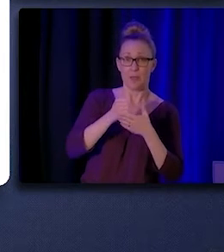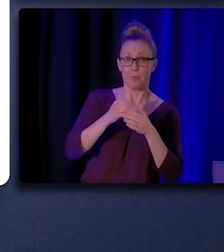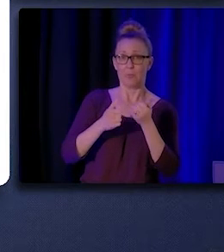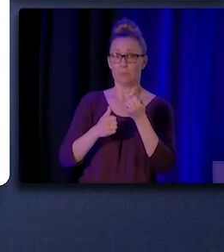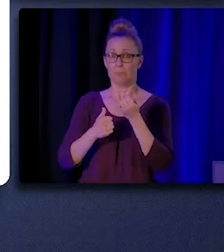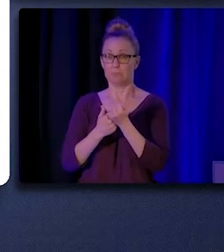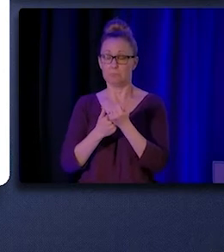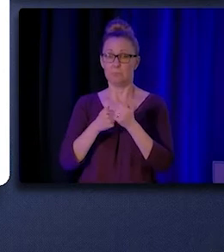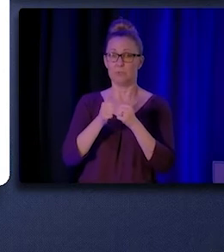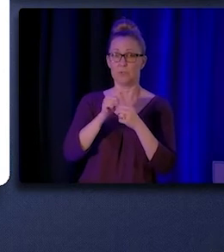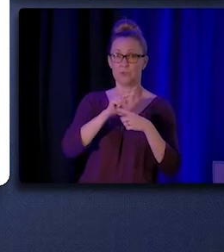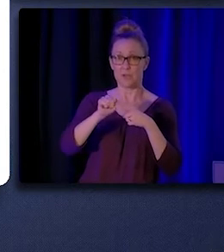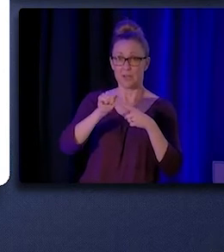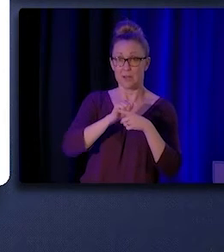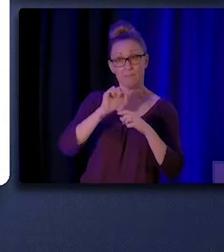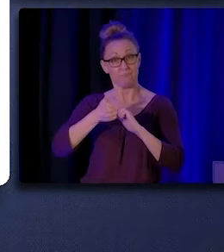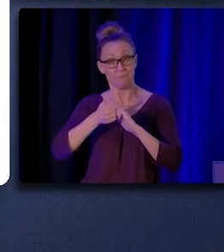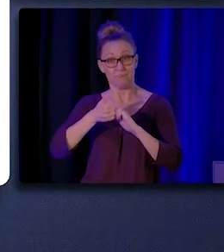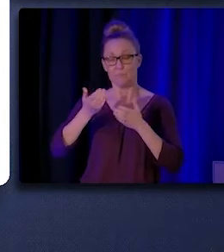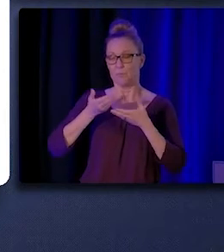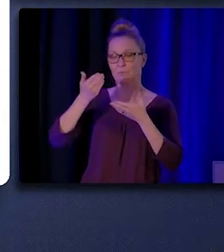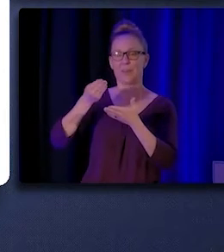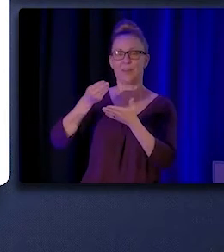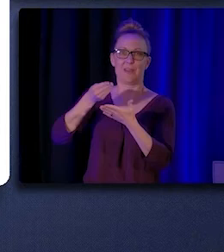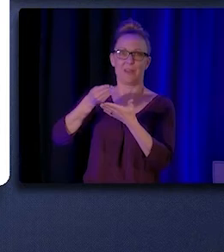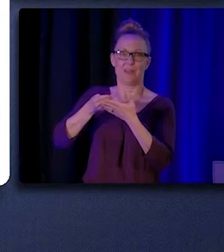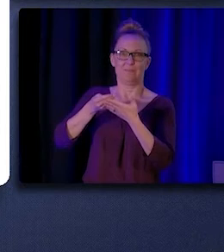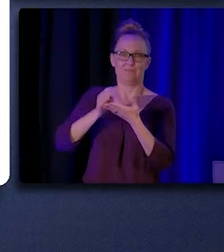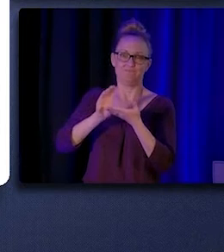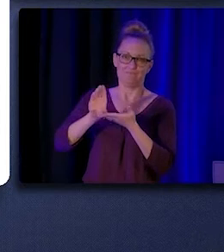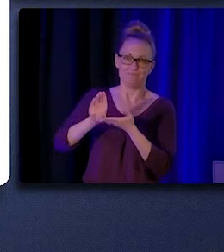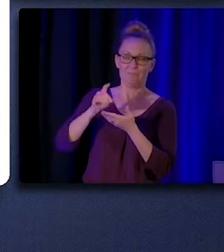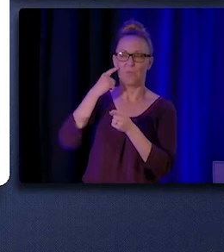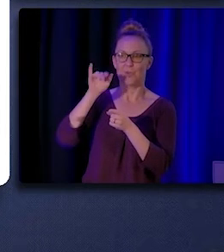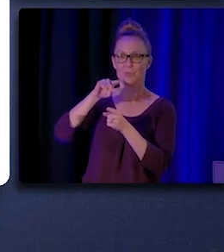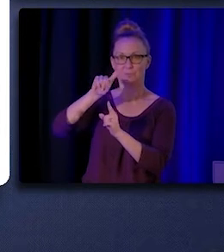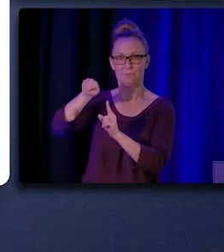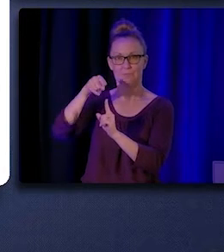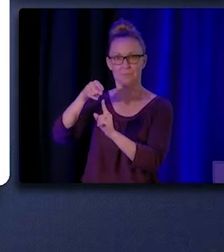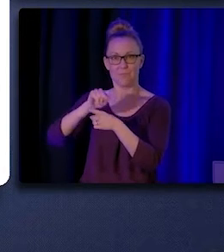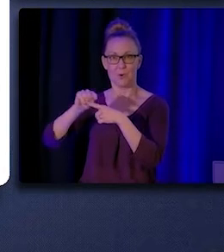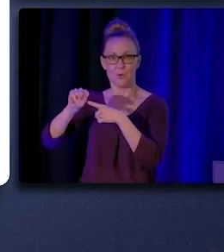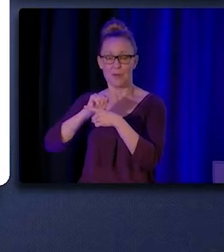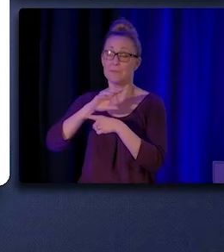by providing funding for these programs, and they can also provide their own subsidies for trainees.